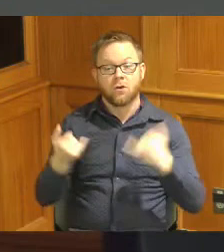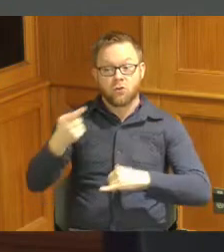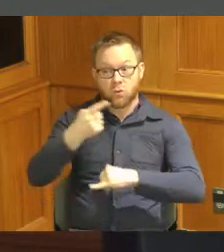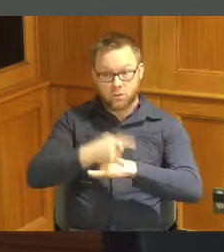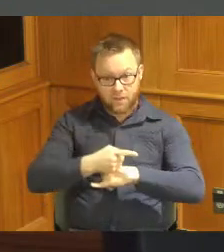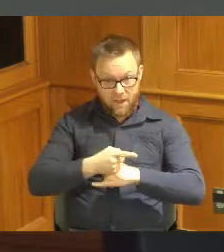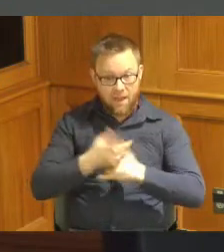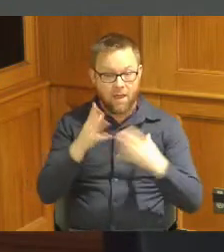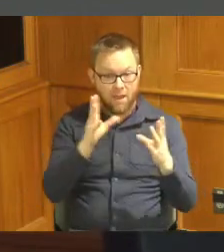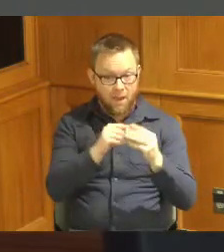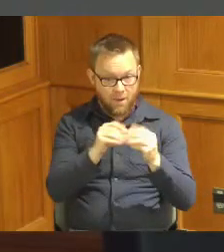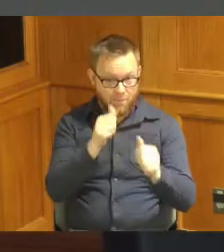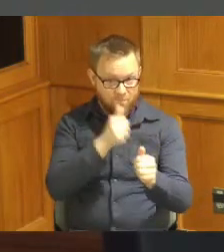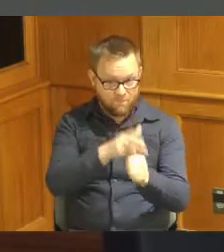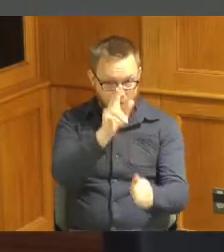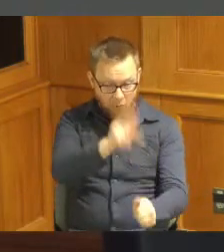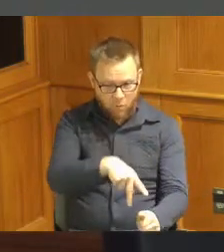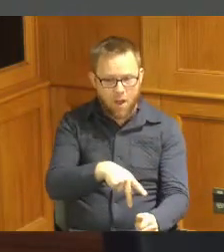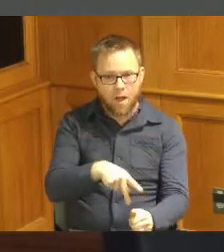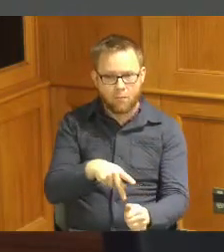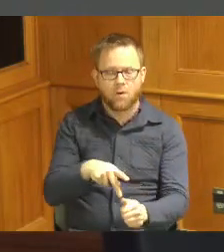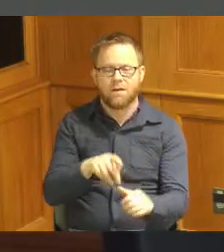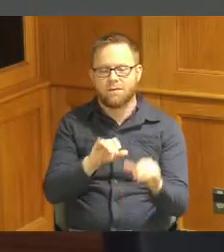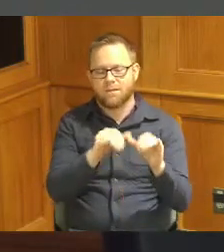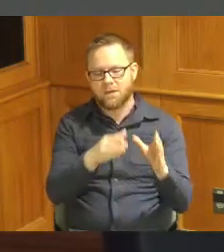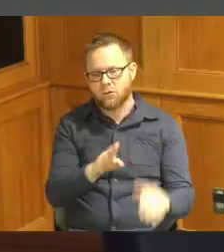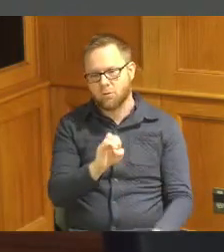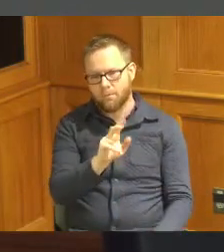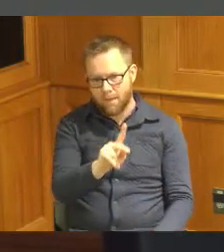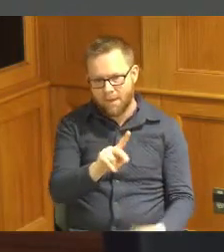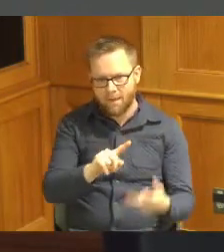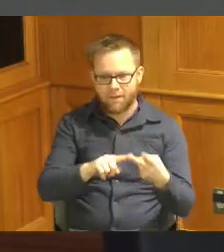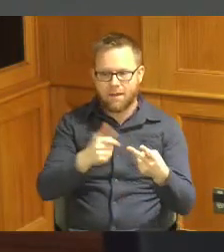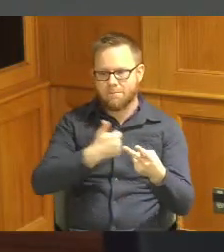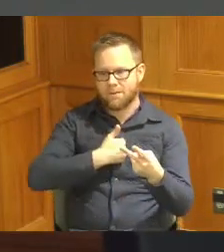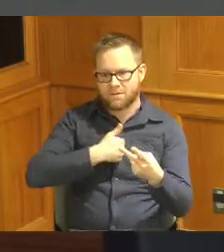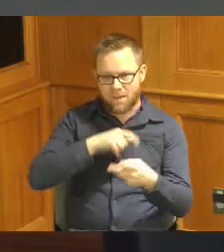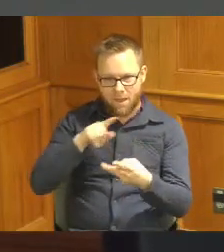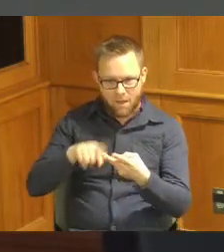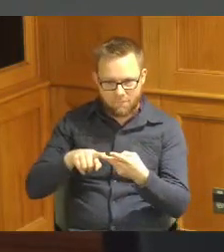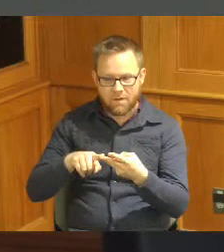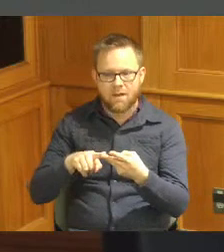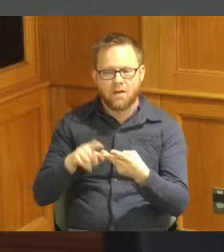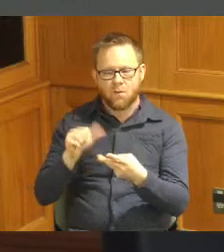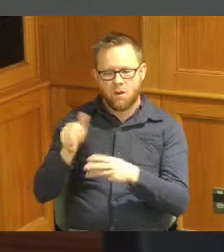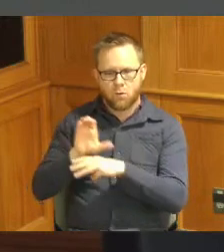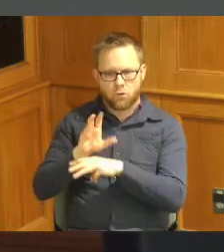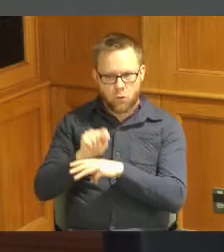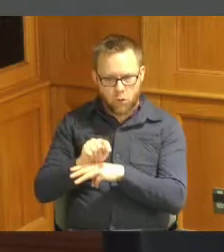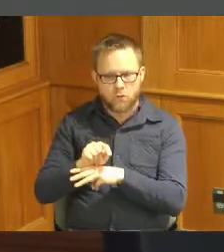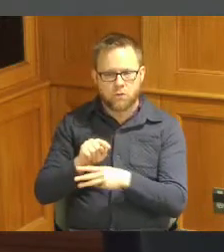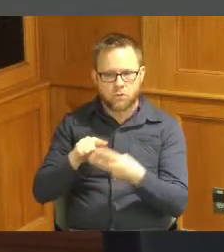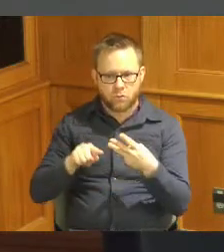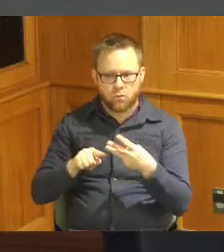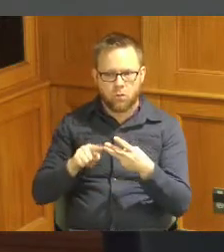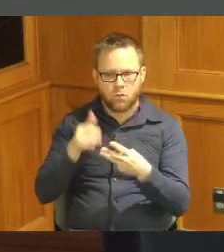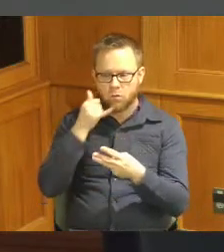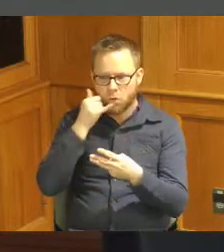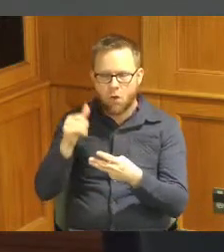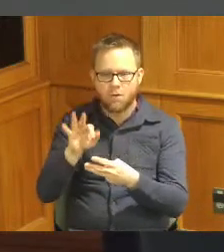with County Engineer Beck and myself and one of our Consultants had a call with FHWA today